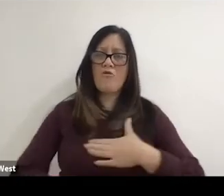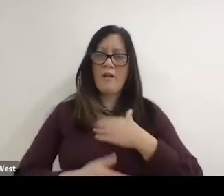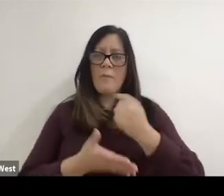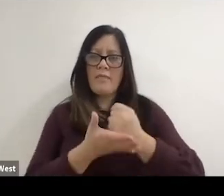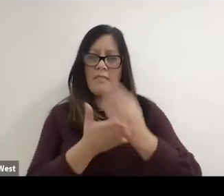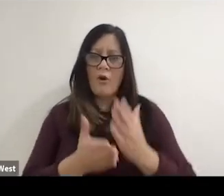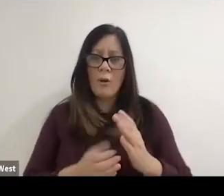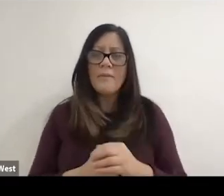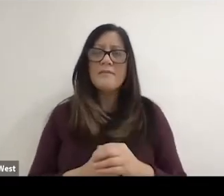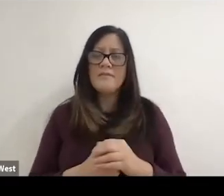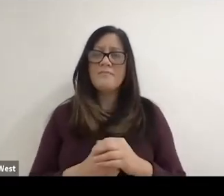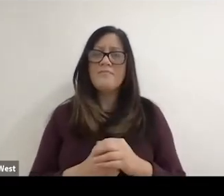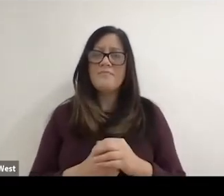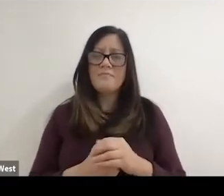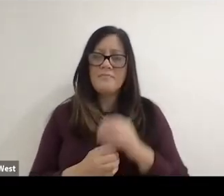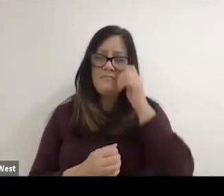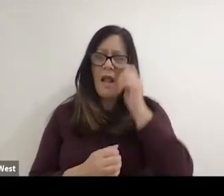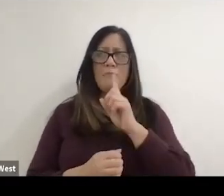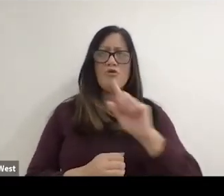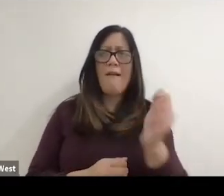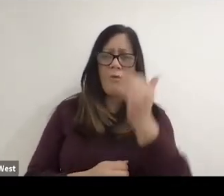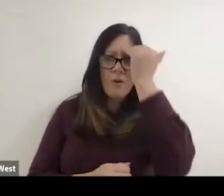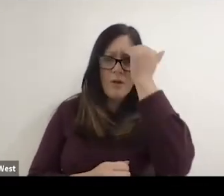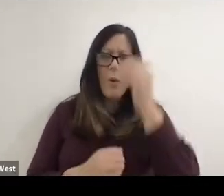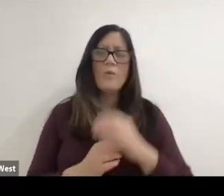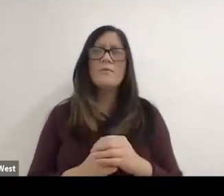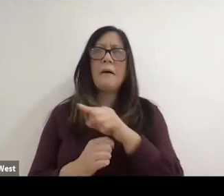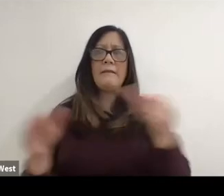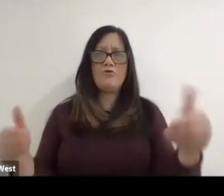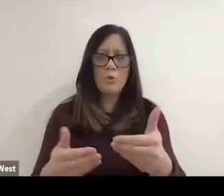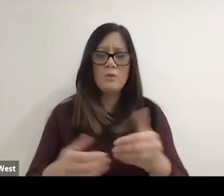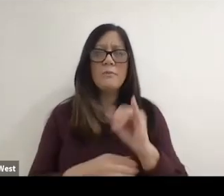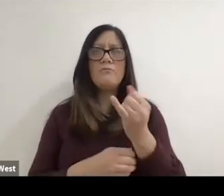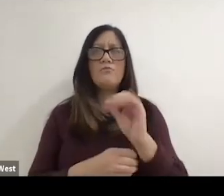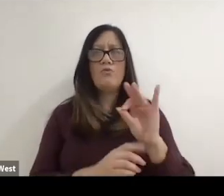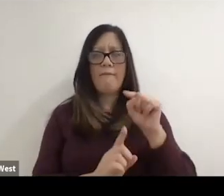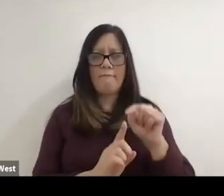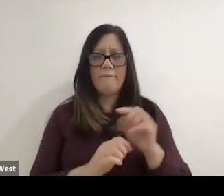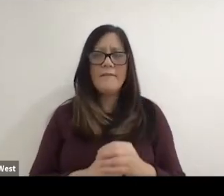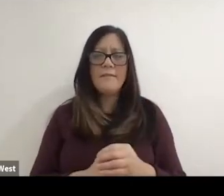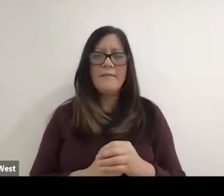which I'm sure everybody knows. Then Jeff Minnebraker is the new rec therapist.